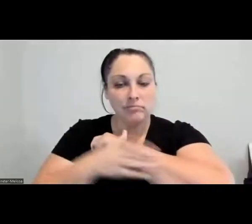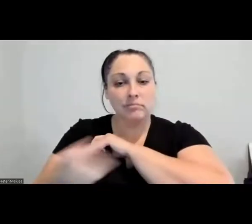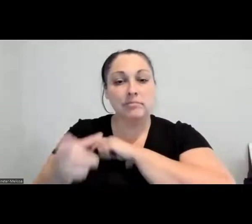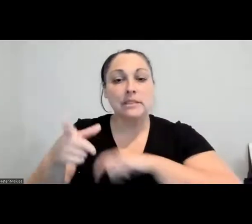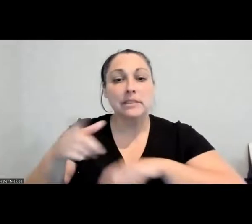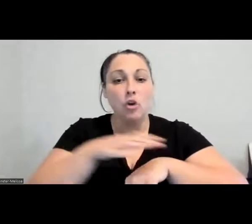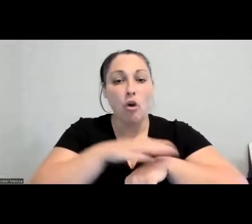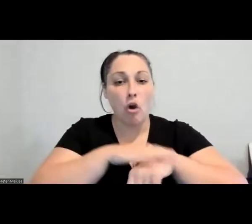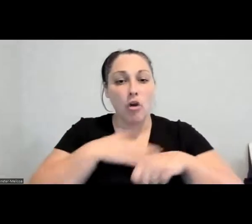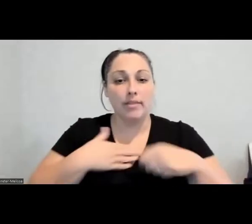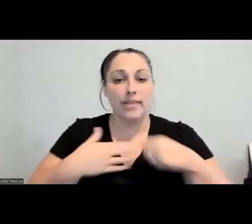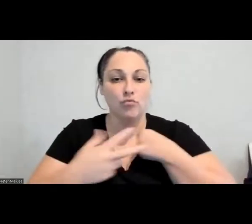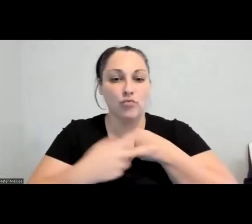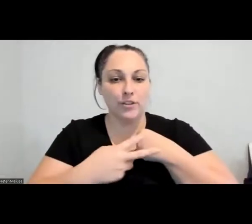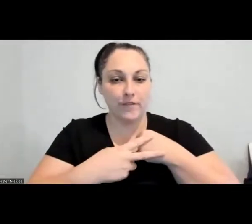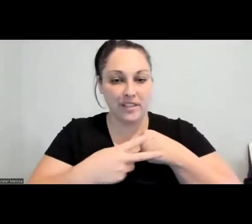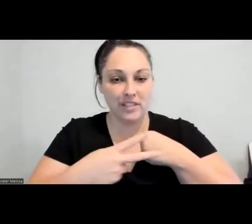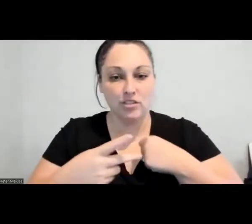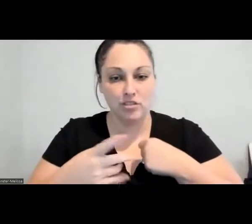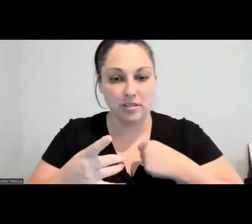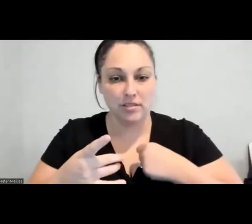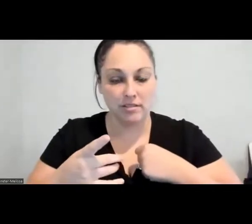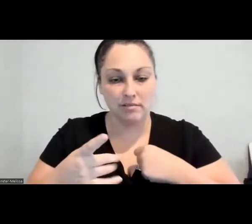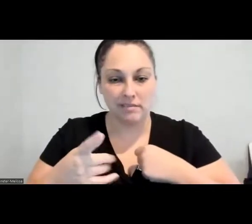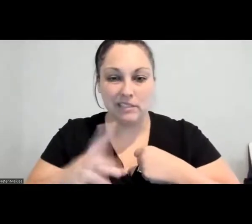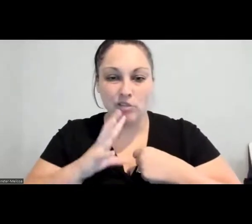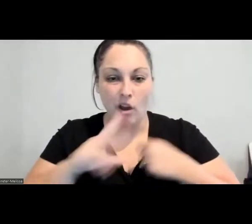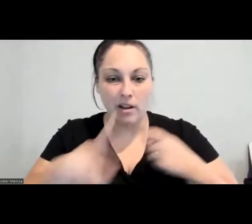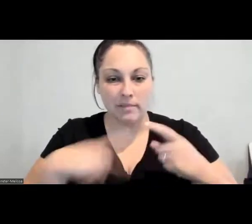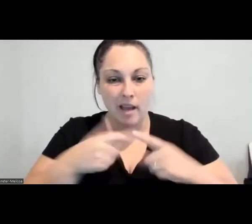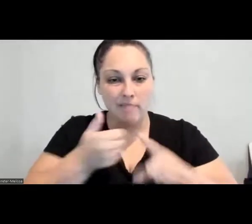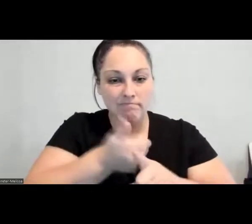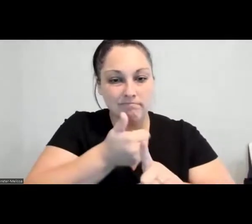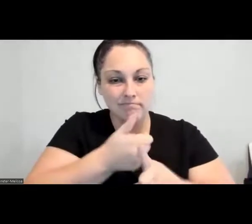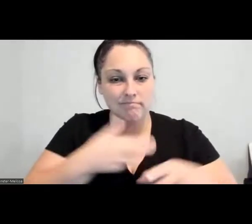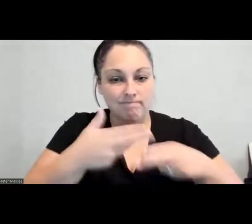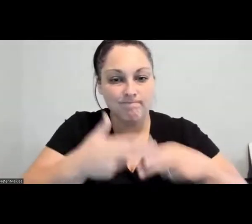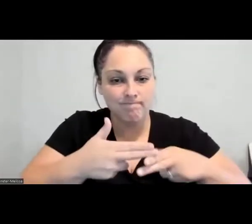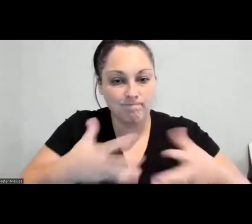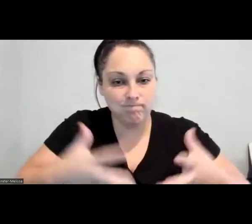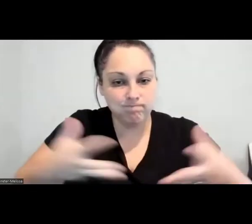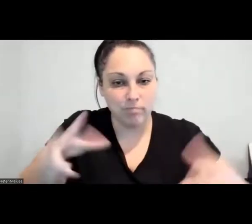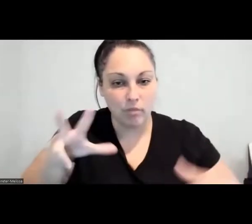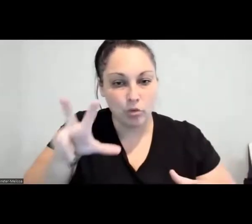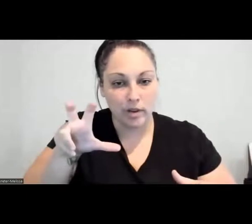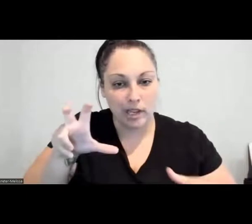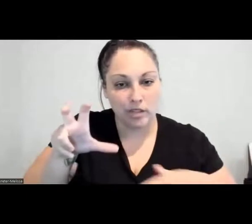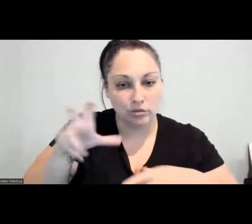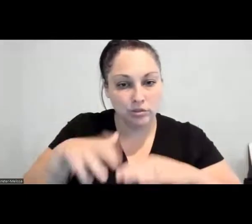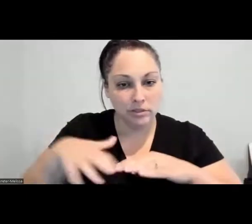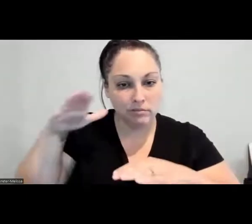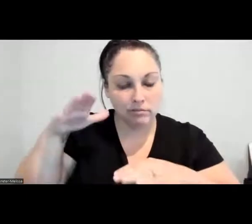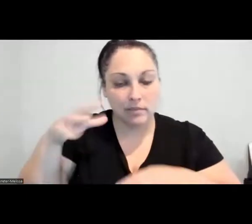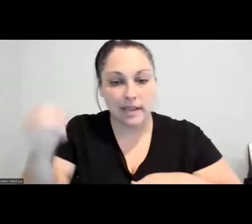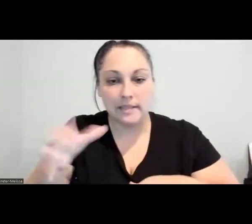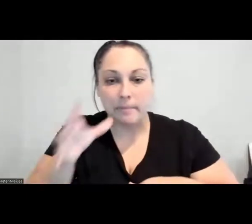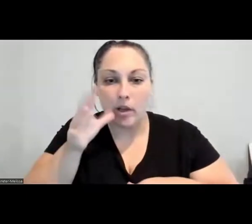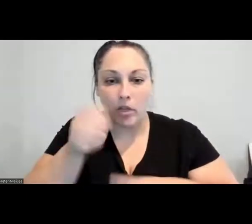He talked about being over 300 pounds, his mother having died of diabetes, and he wanted to claim an indigenous